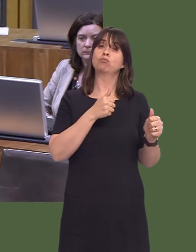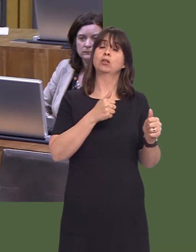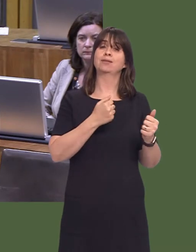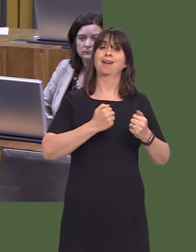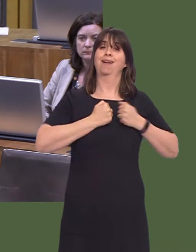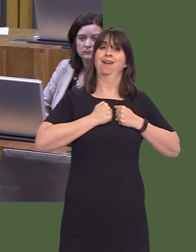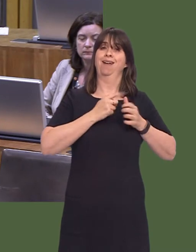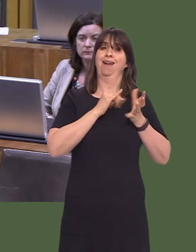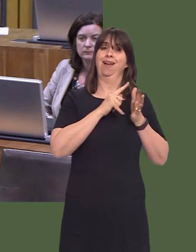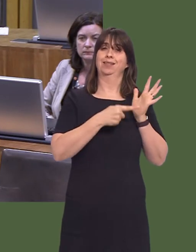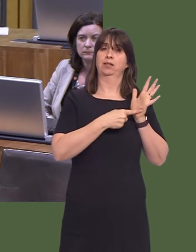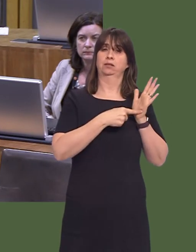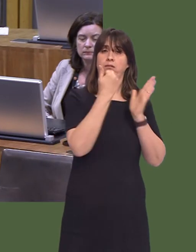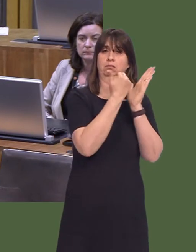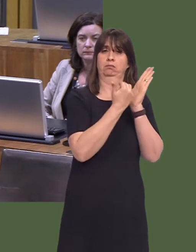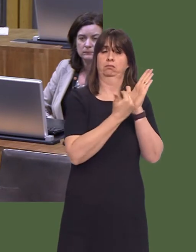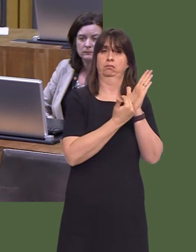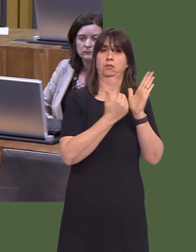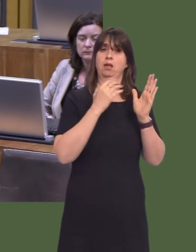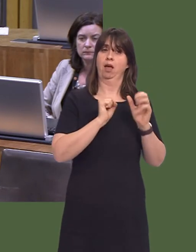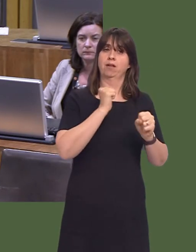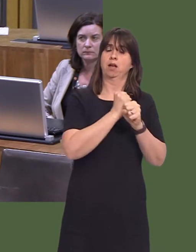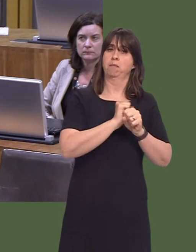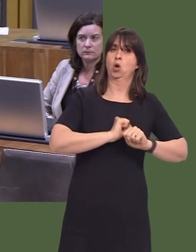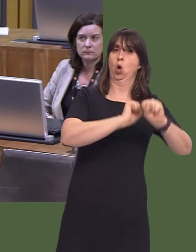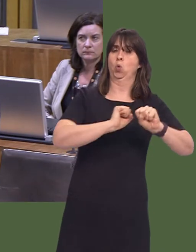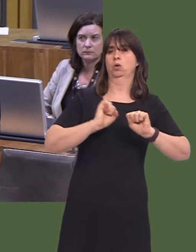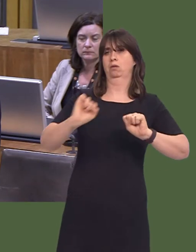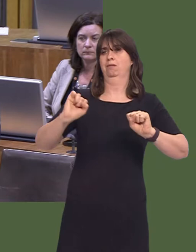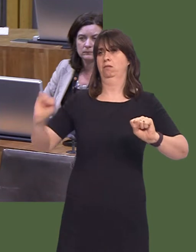strategy. Other public bodies will have their own relevant asset strategies. Of course,